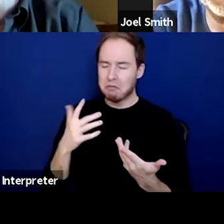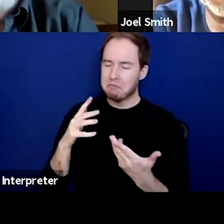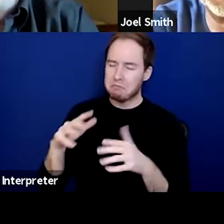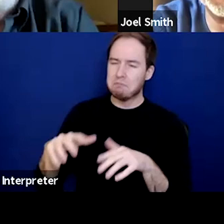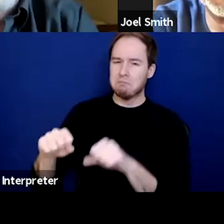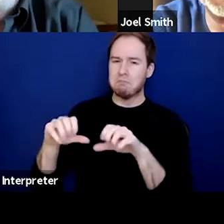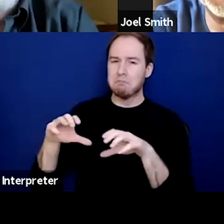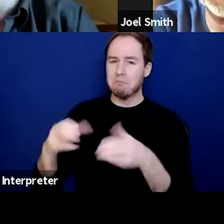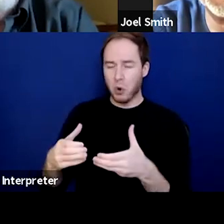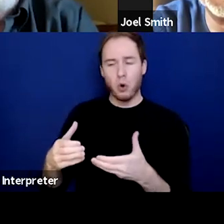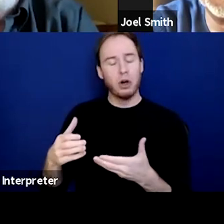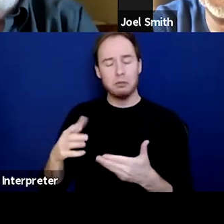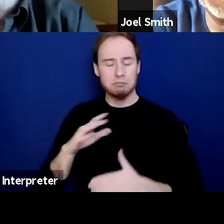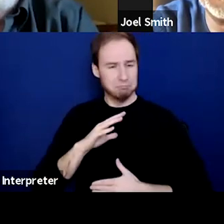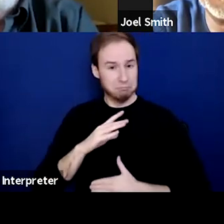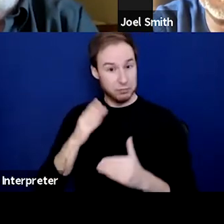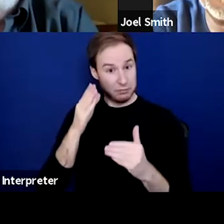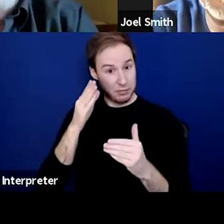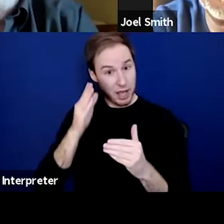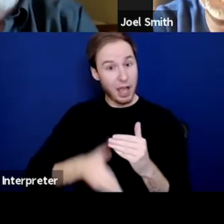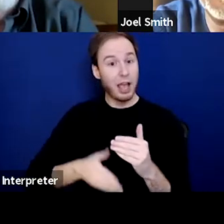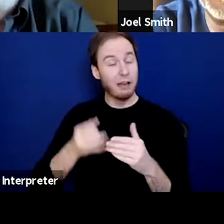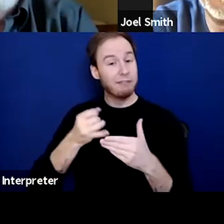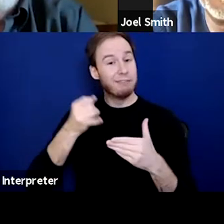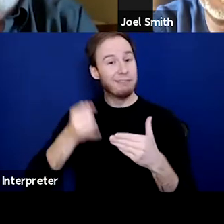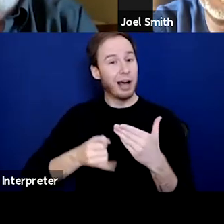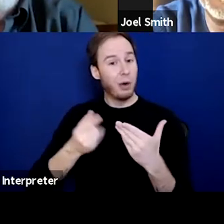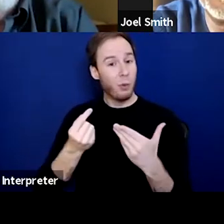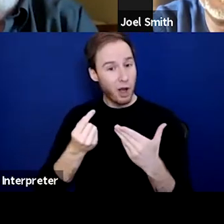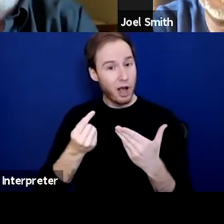And the end, our final was to draw basically